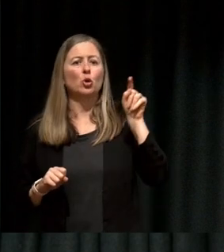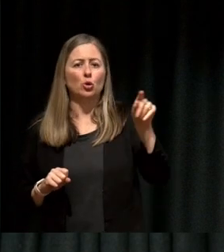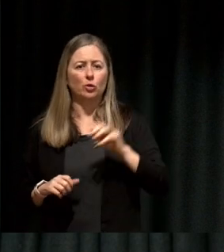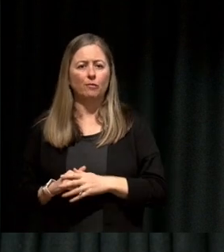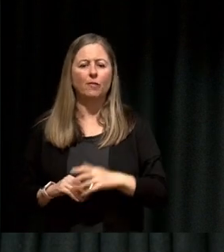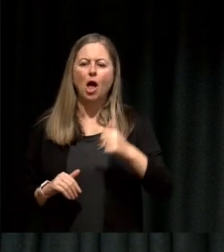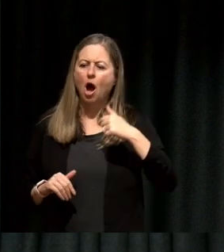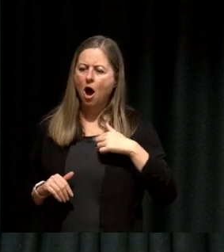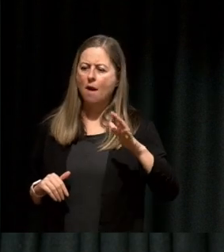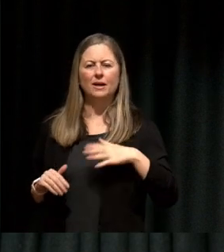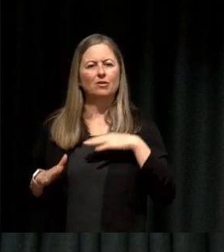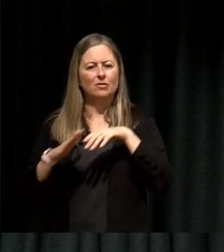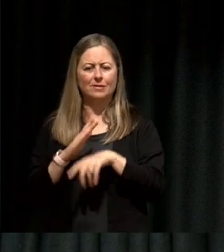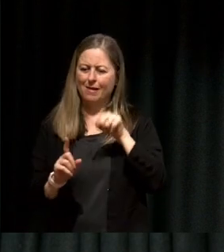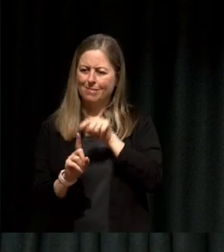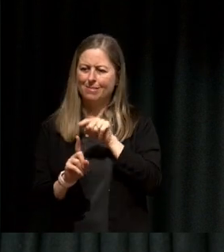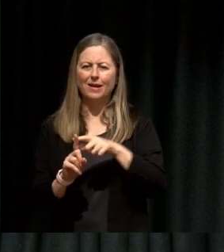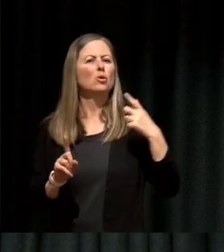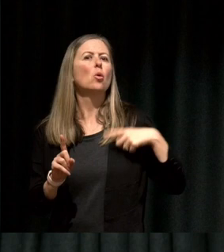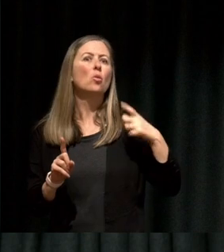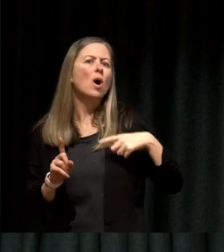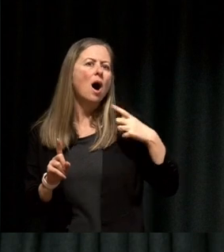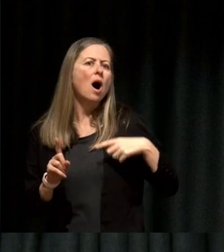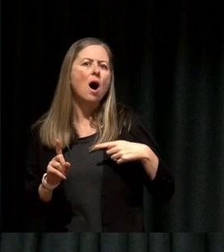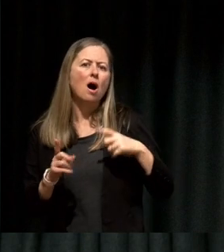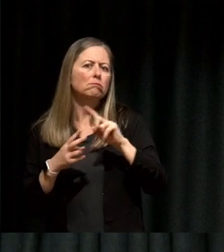thing because this person spoke about this, I just found it really interesting."